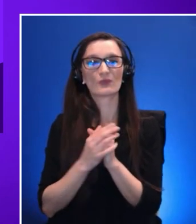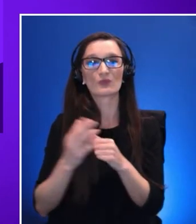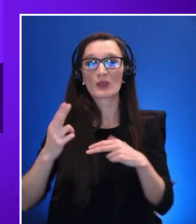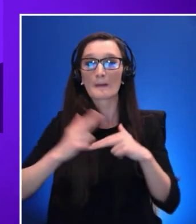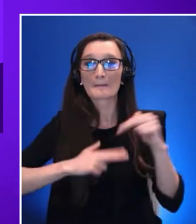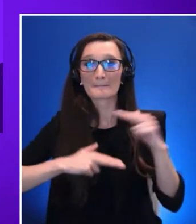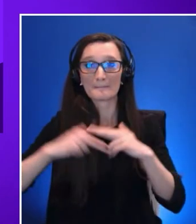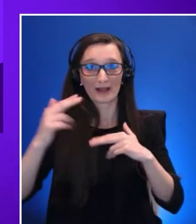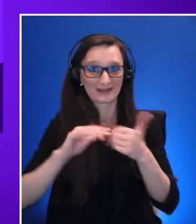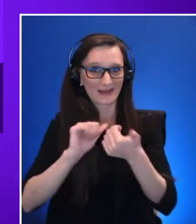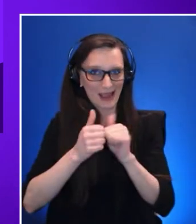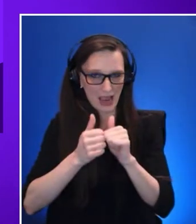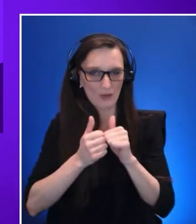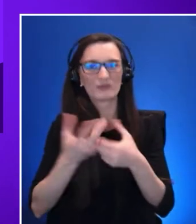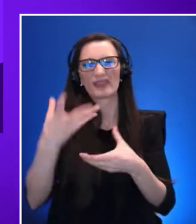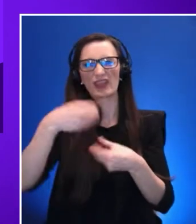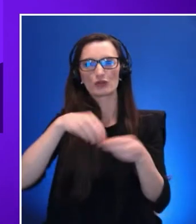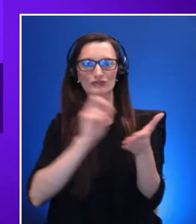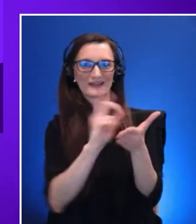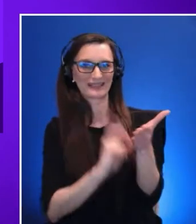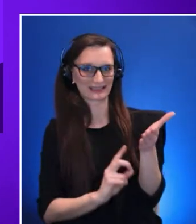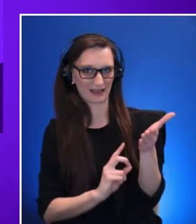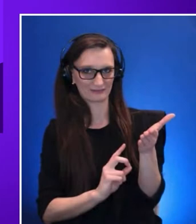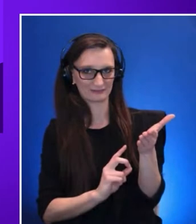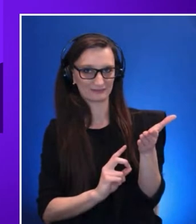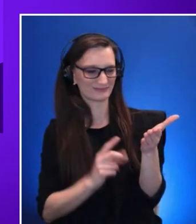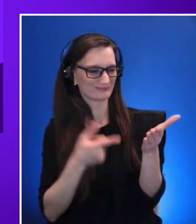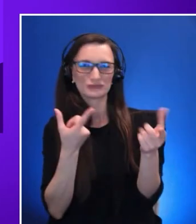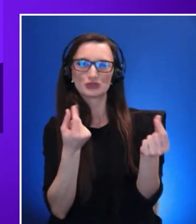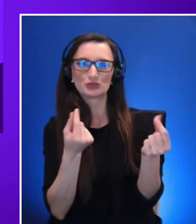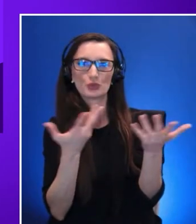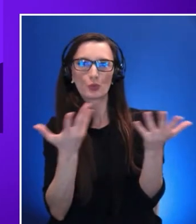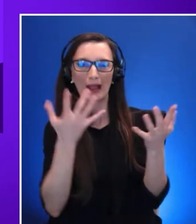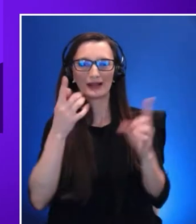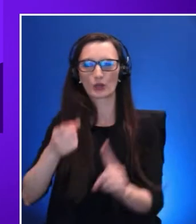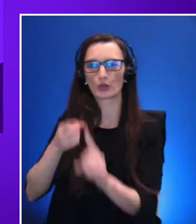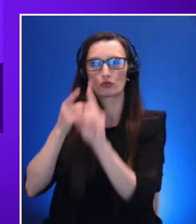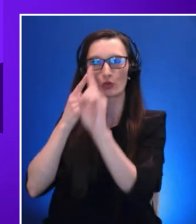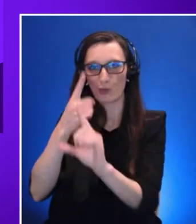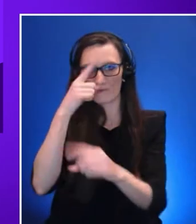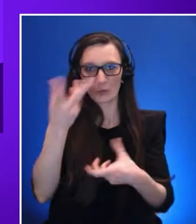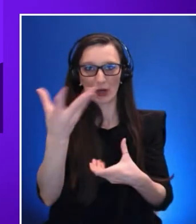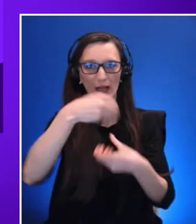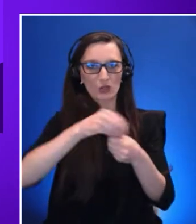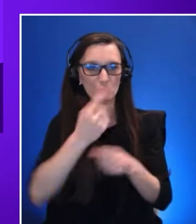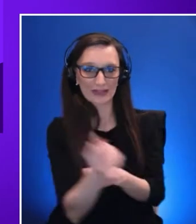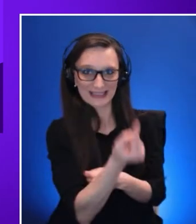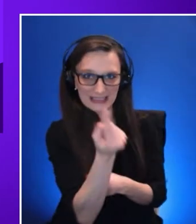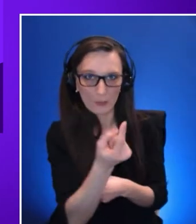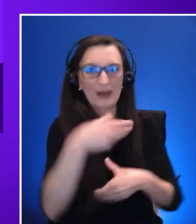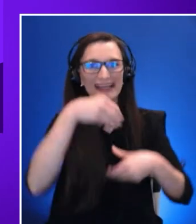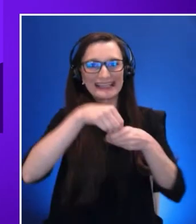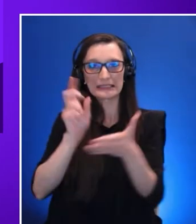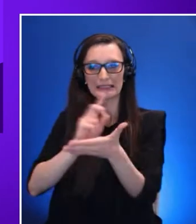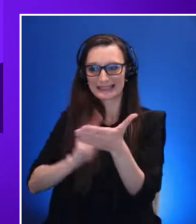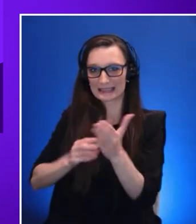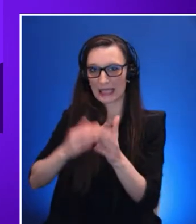Inclusive design aims to include someone in the design process who was previously excluded